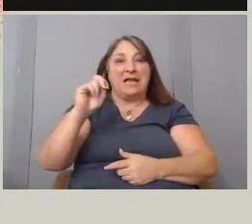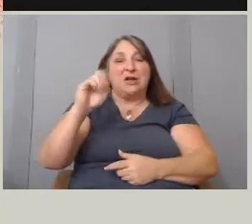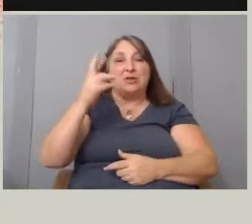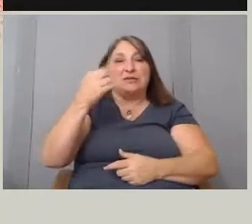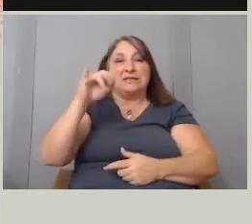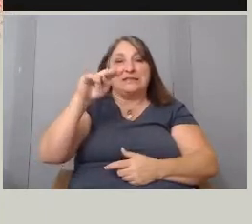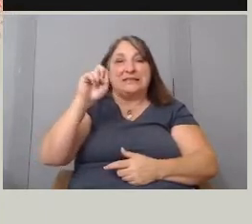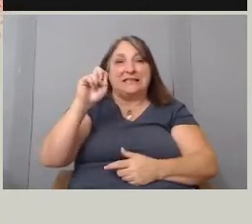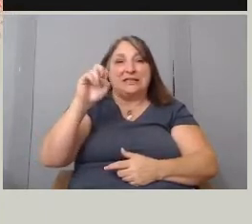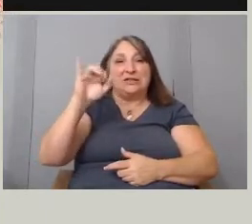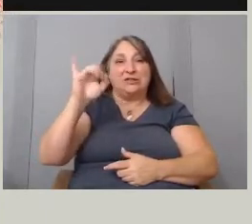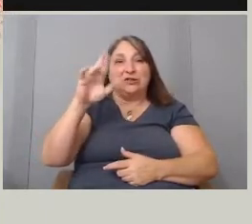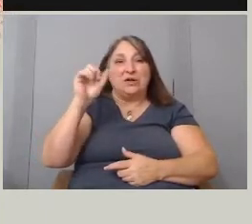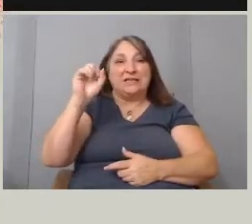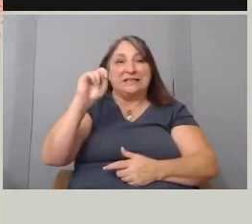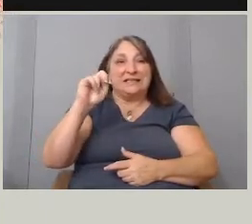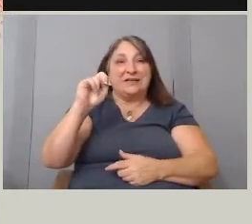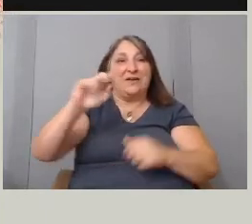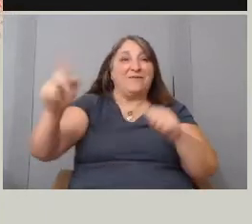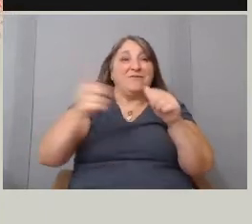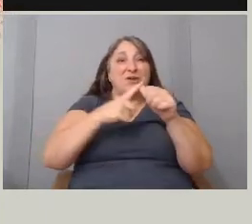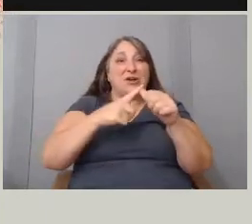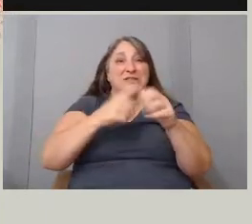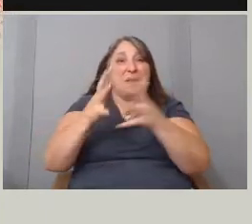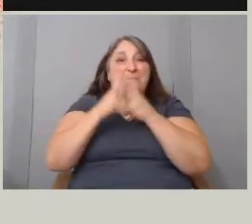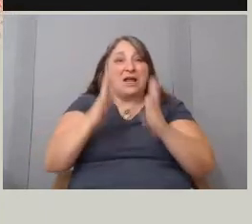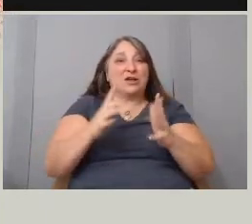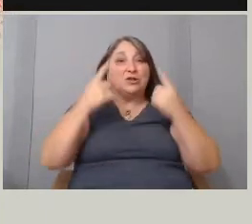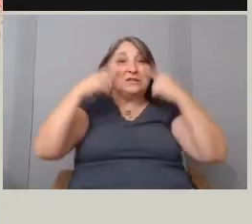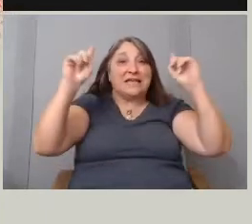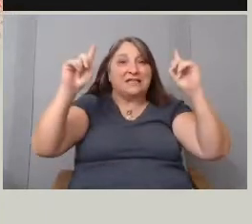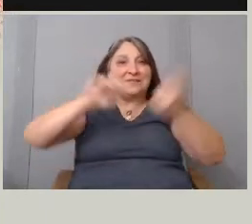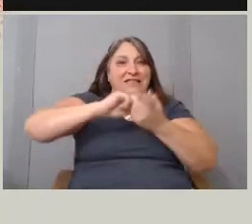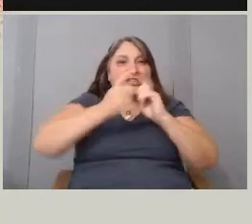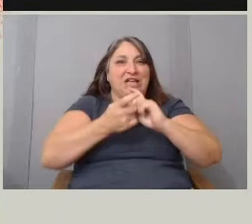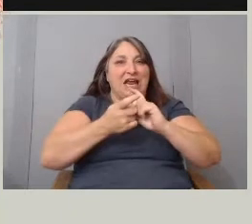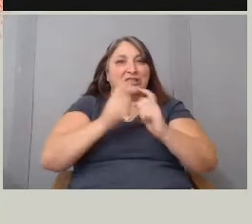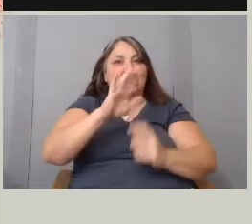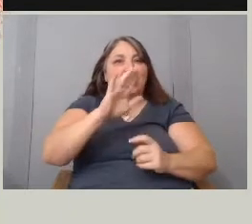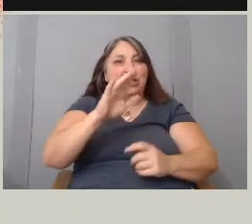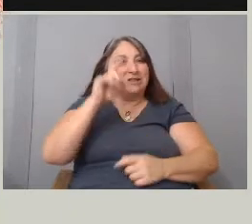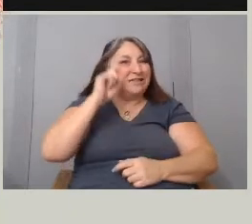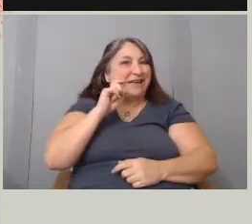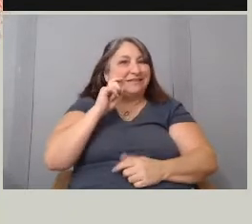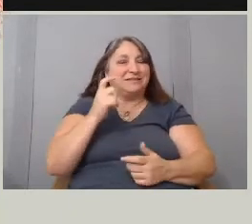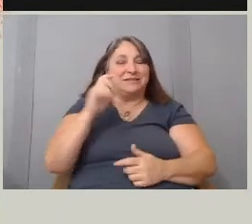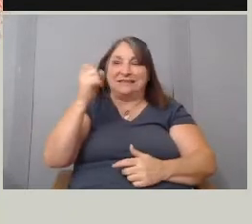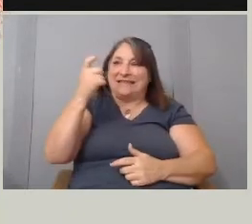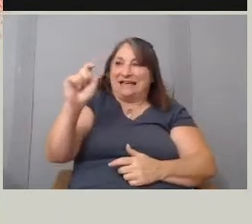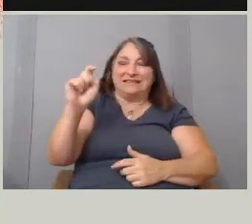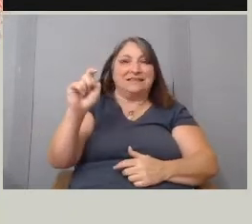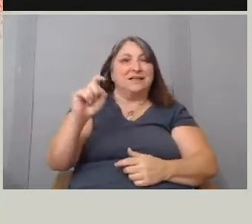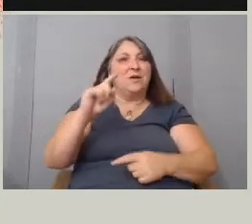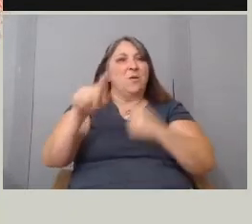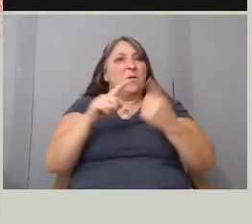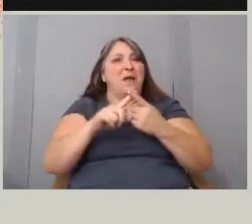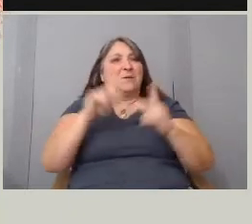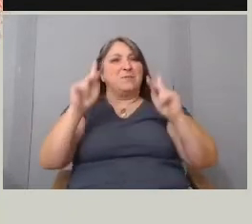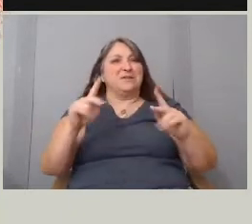to have successfully changed sex. You might be wondering where people go when they are experiencing problems of a sexual nature.